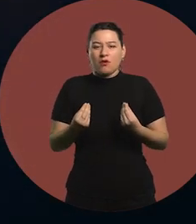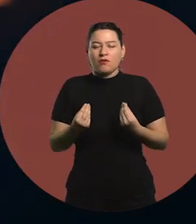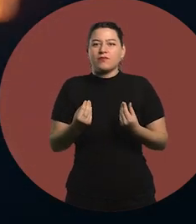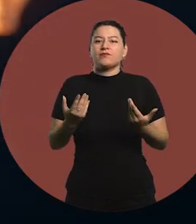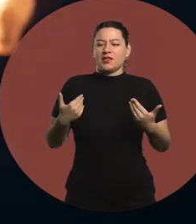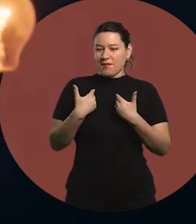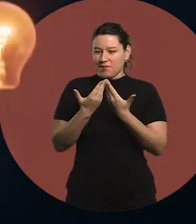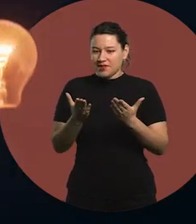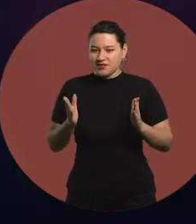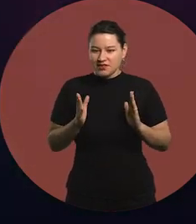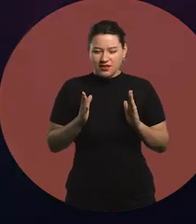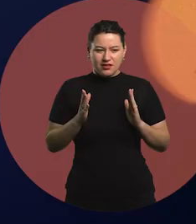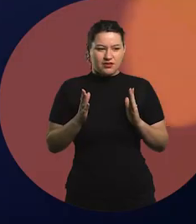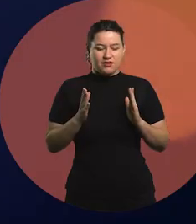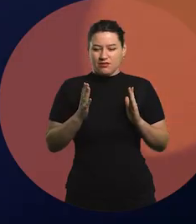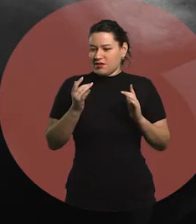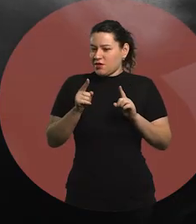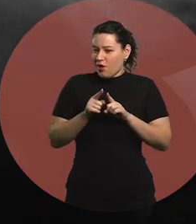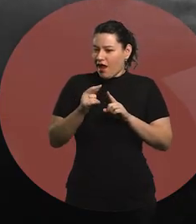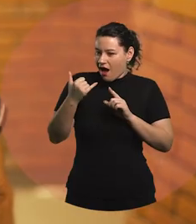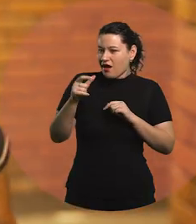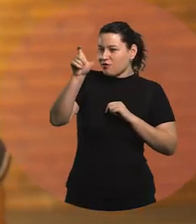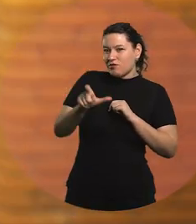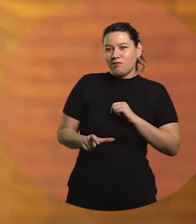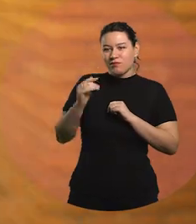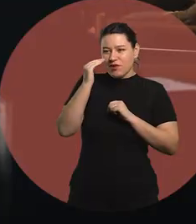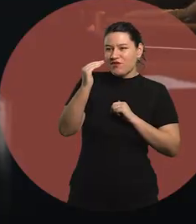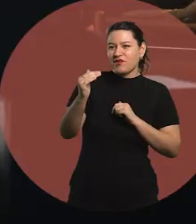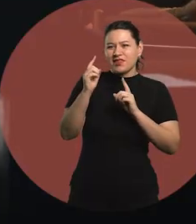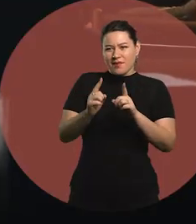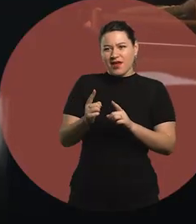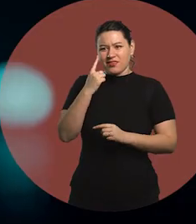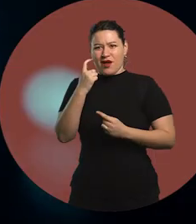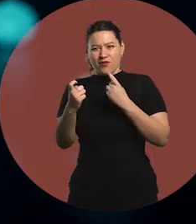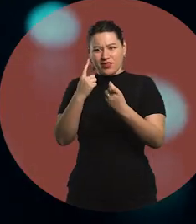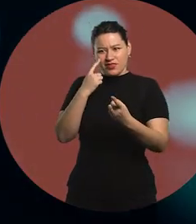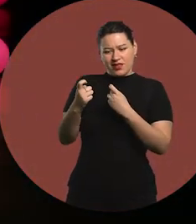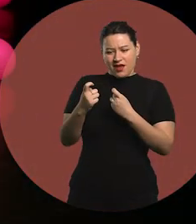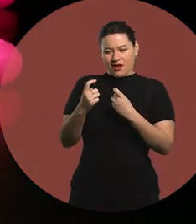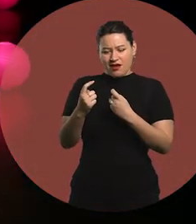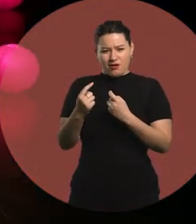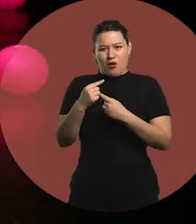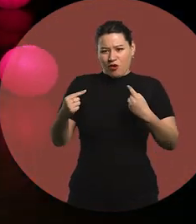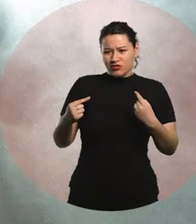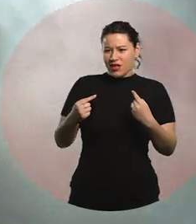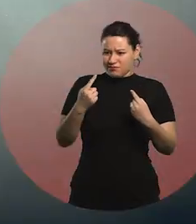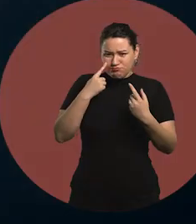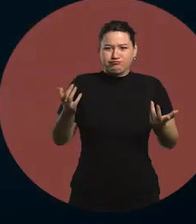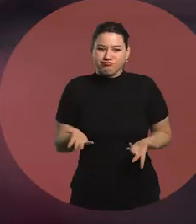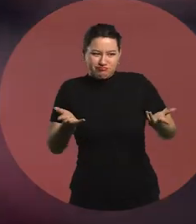I began to have, as we all have, a teacher who identified something in me, who empowered me